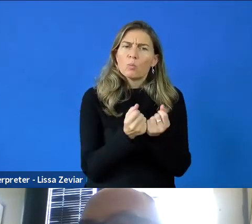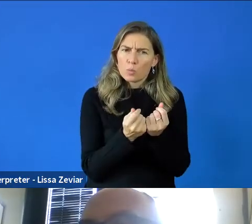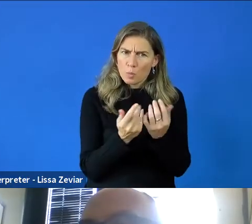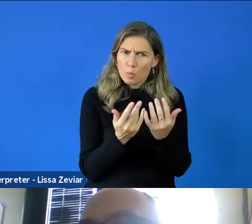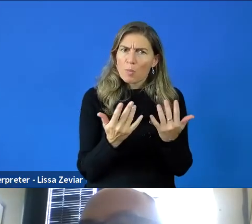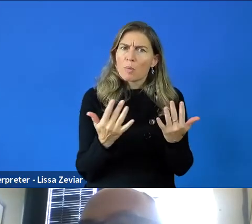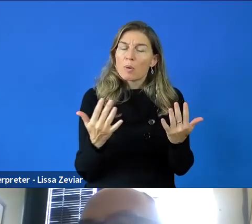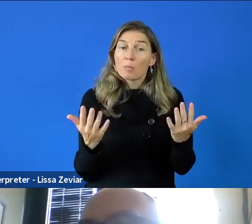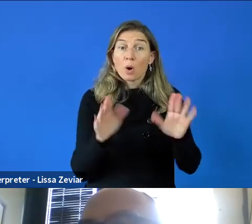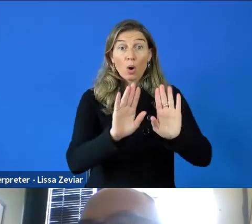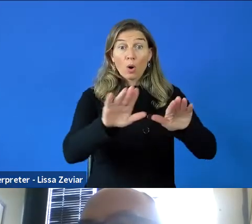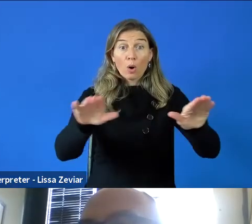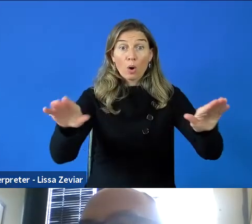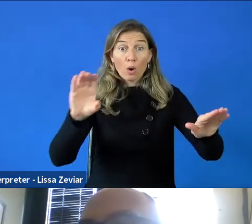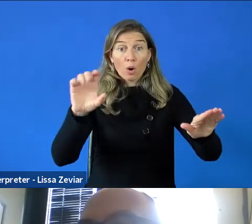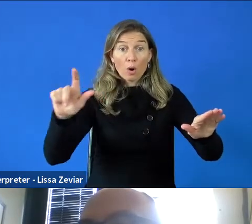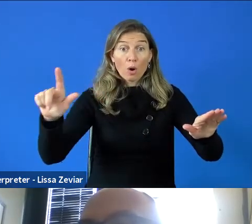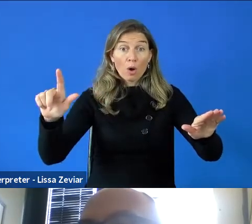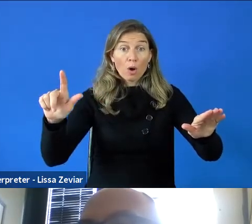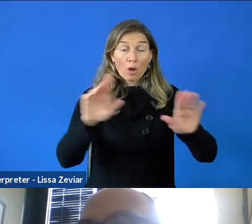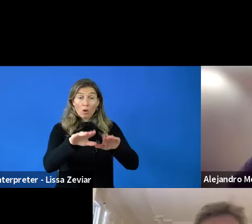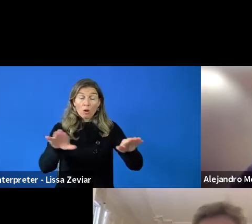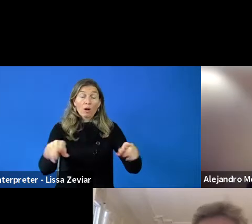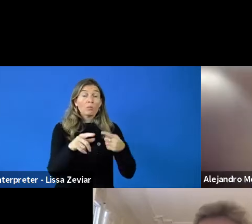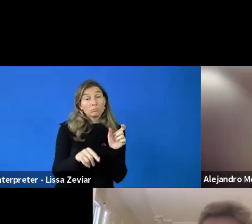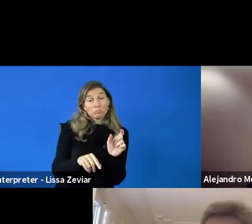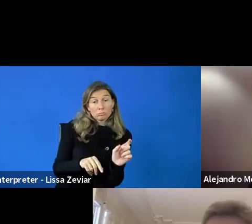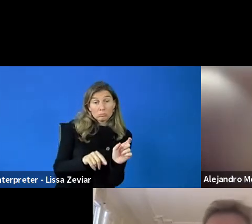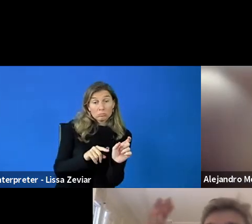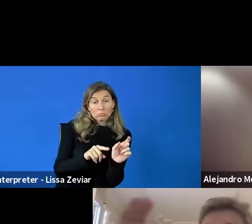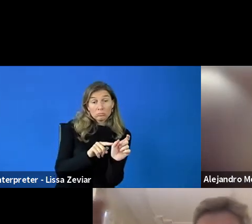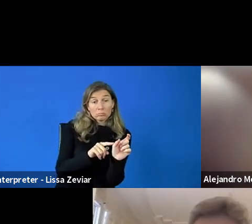You’ll have the word accessibility or they say “for all”.